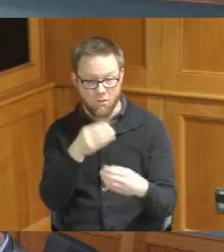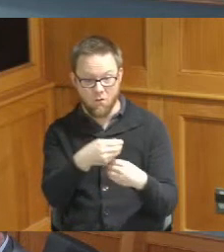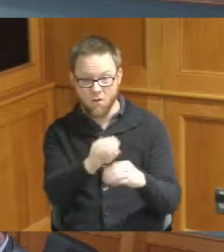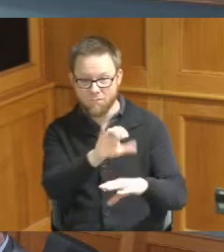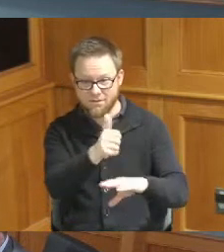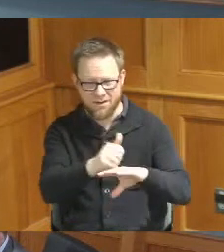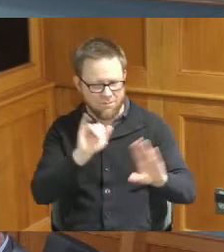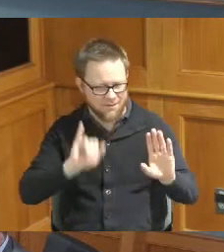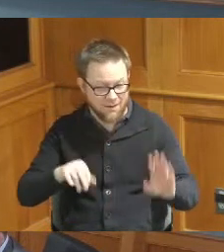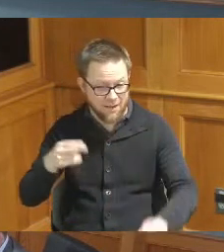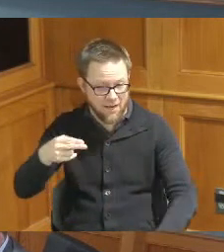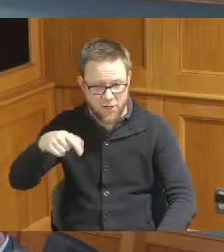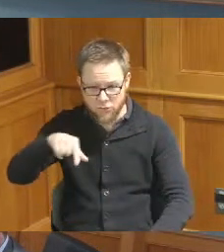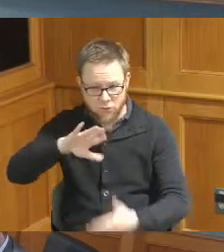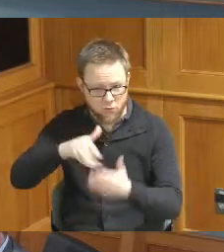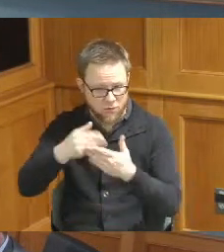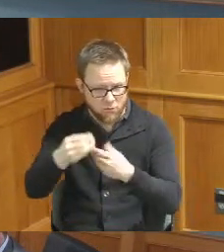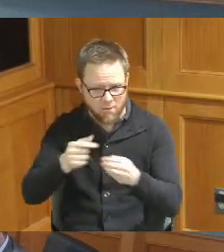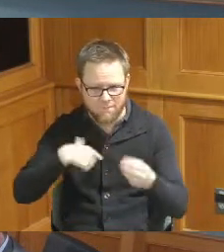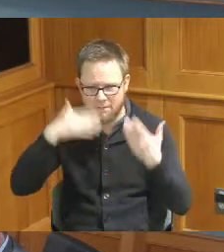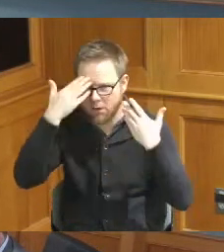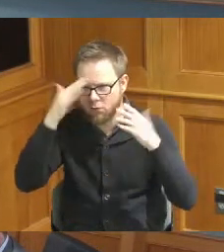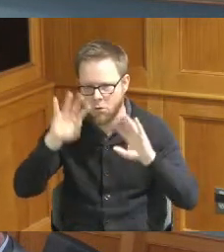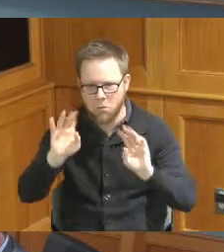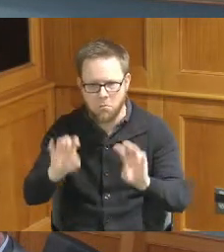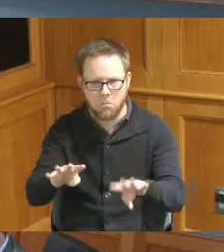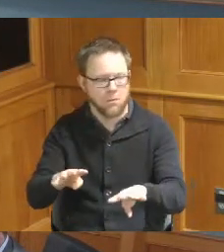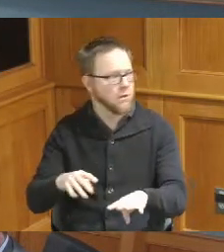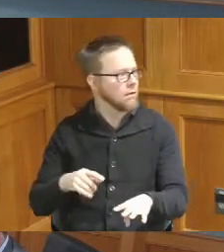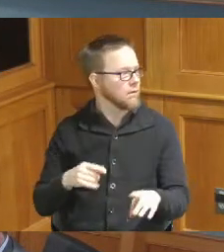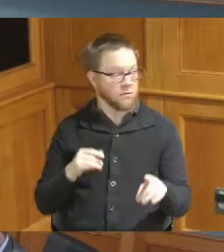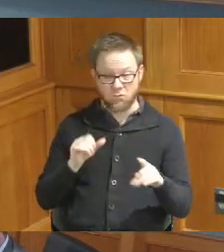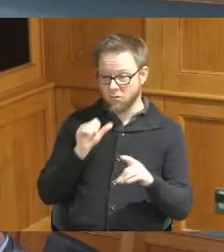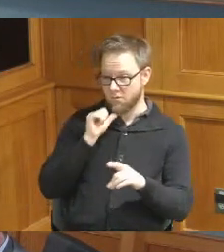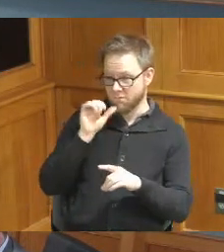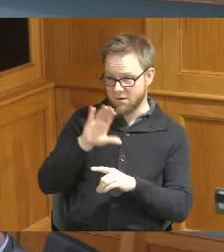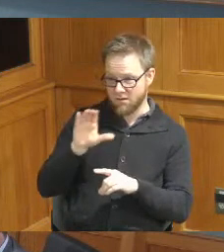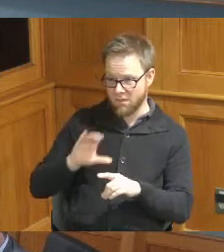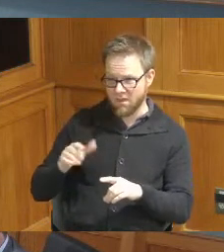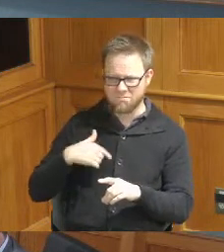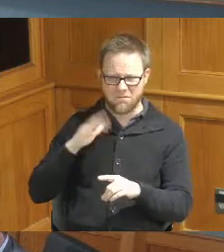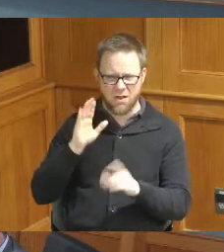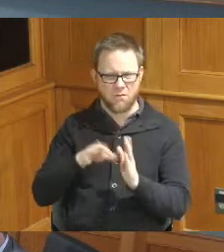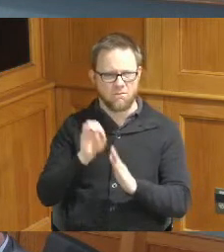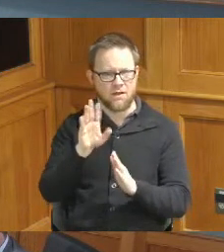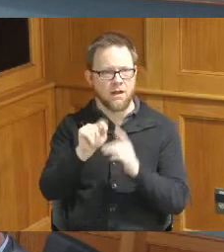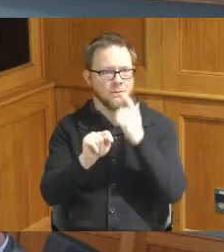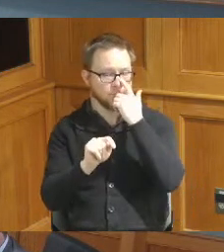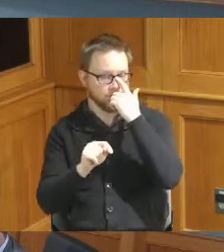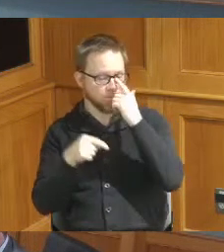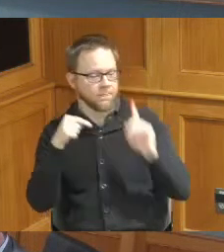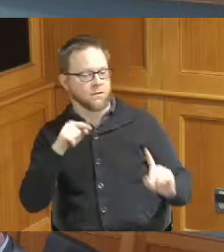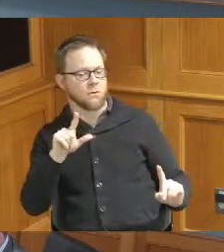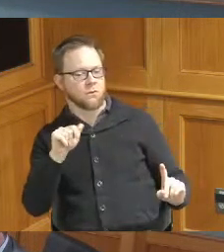headquarters or not though okay I don't if she's not online I can find out this is Laura I'm online